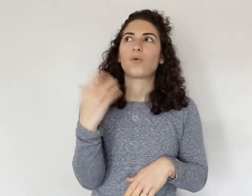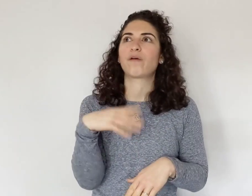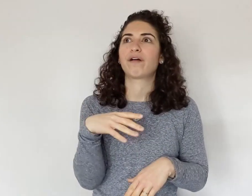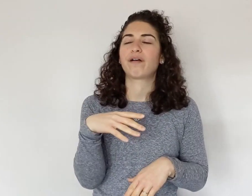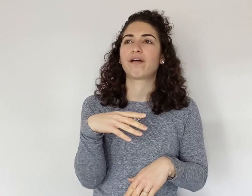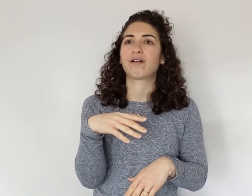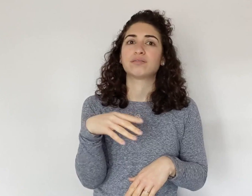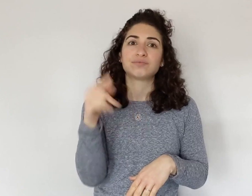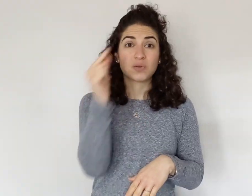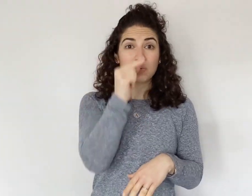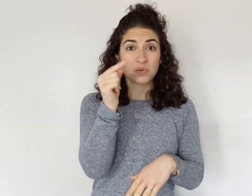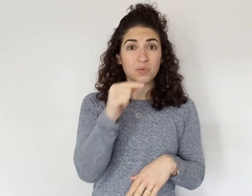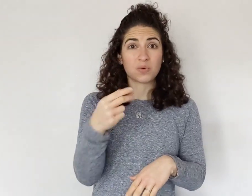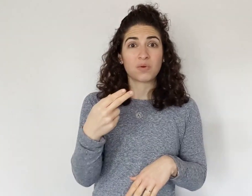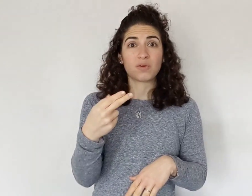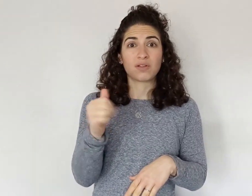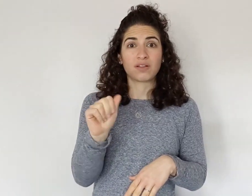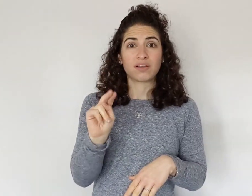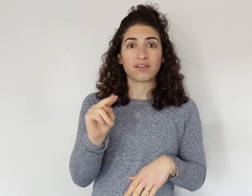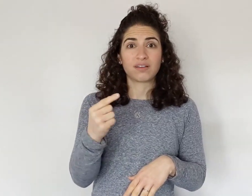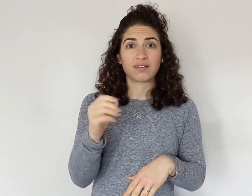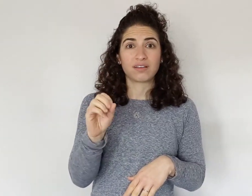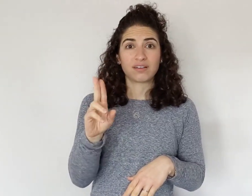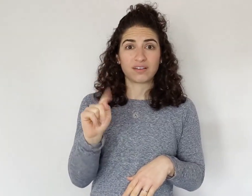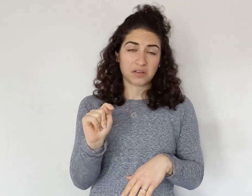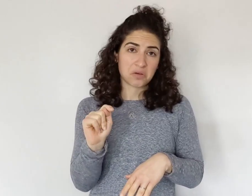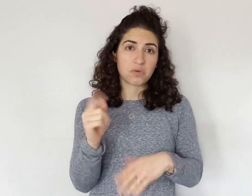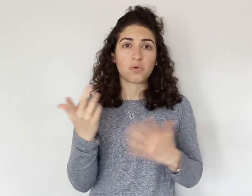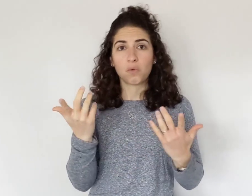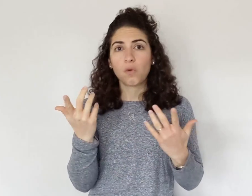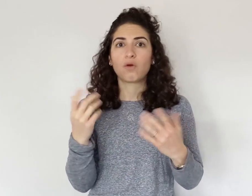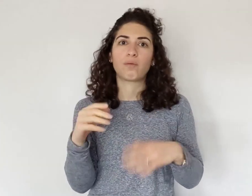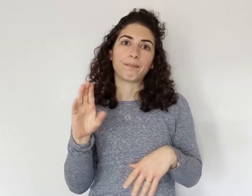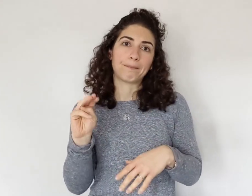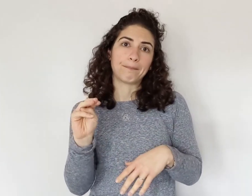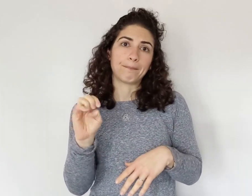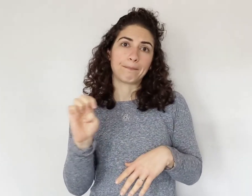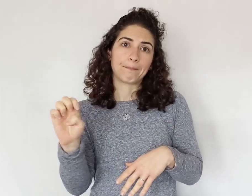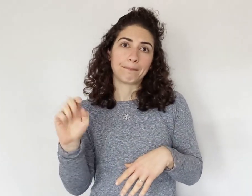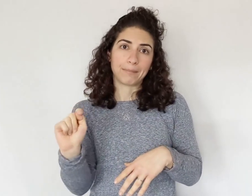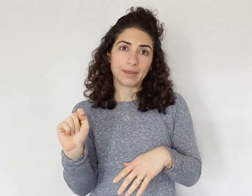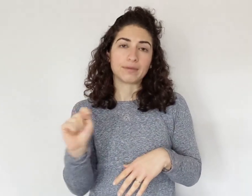You know, Google Hangouts or meet,